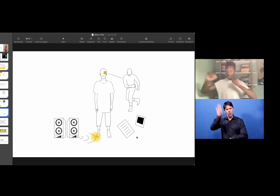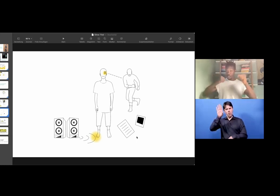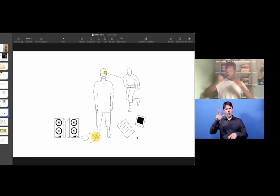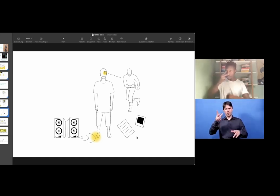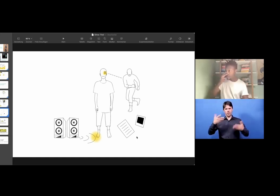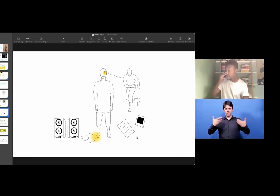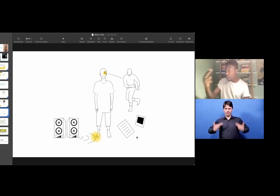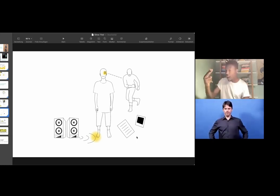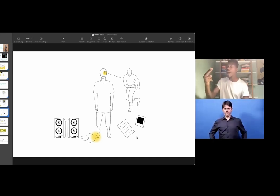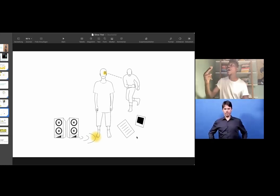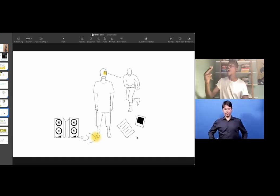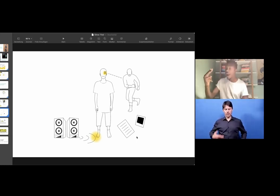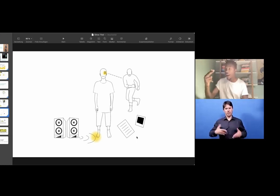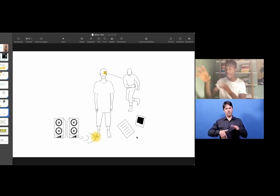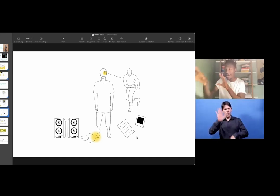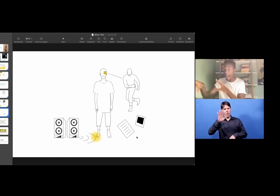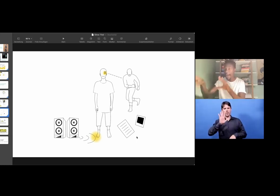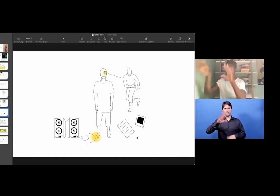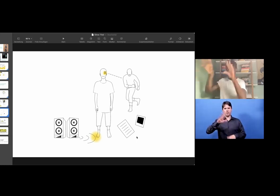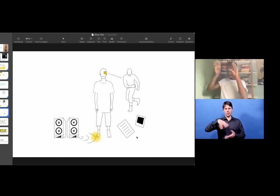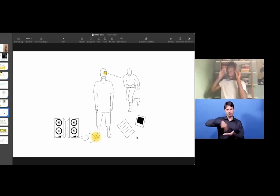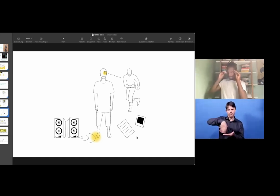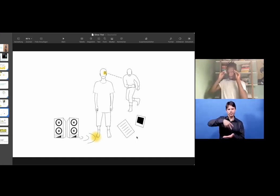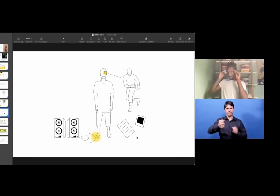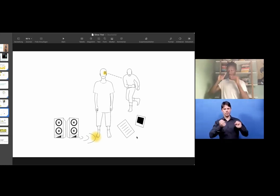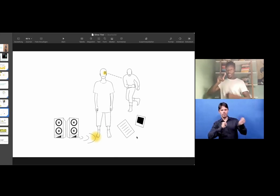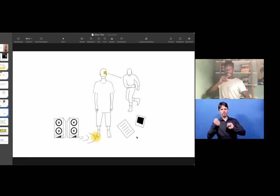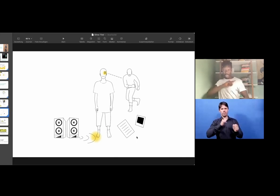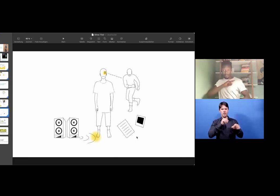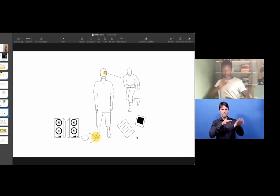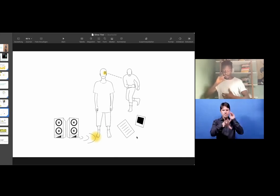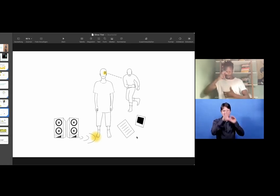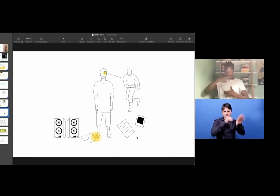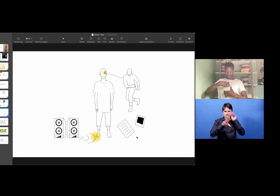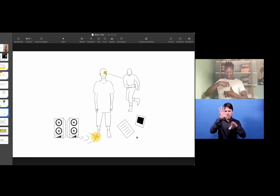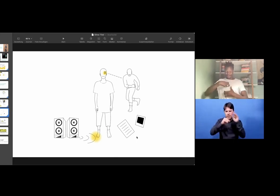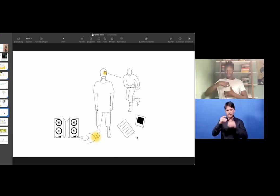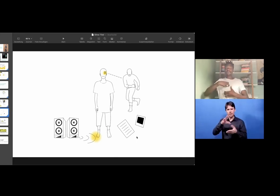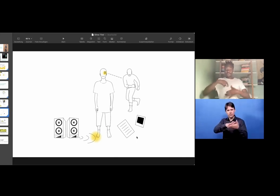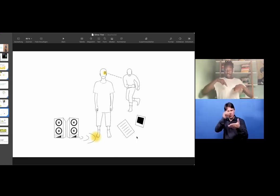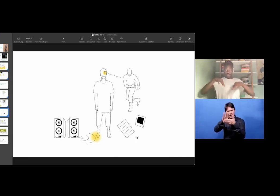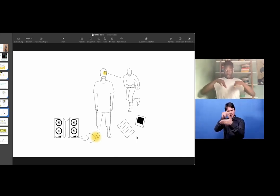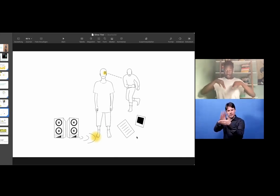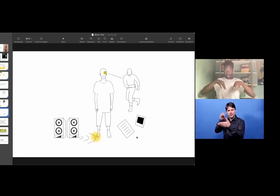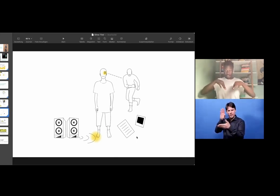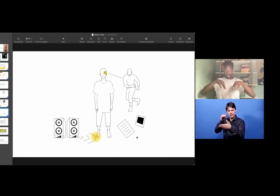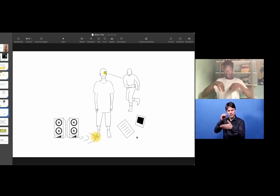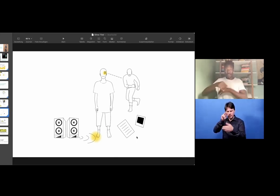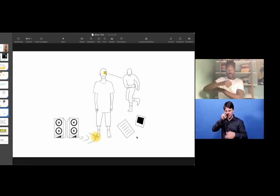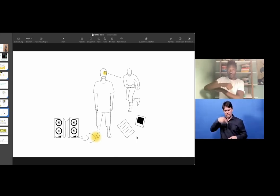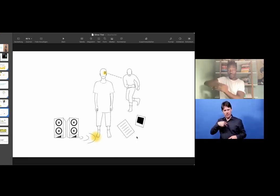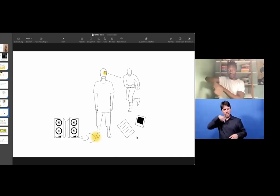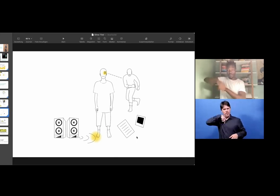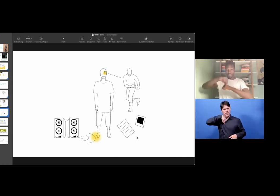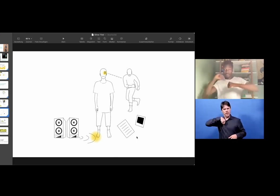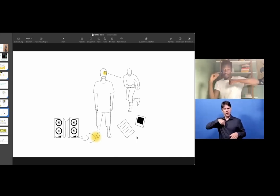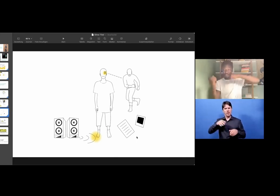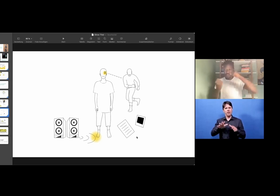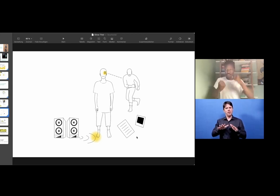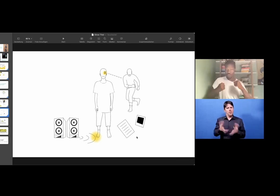So, I first watch a performance and then I think about it, I think a certain strategy how to move my body.